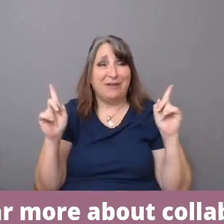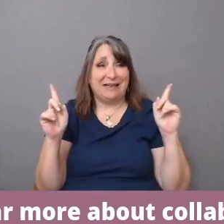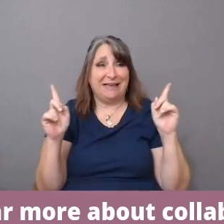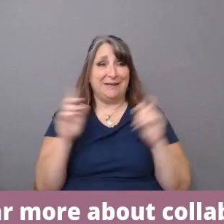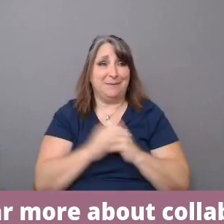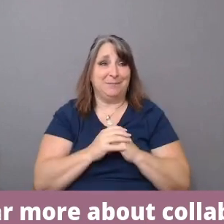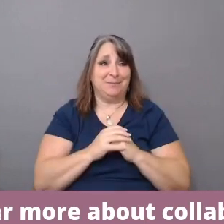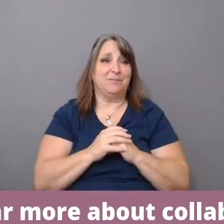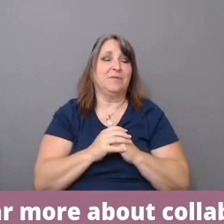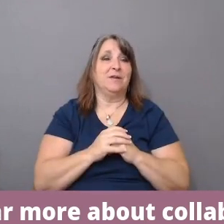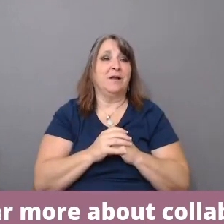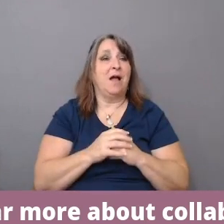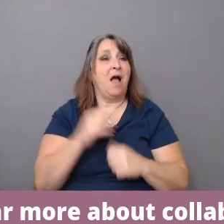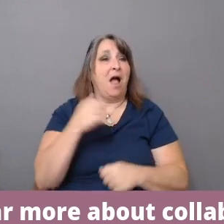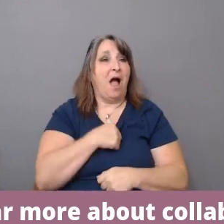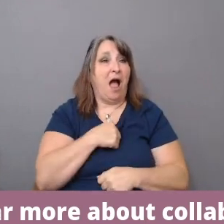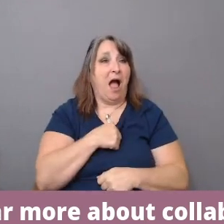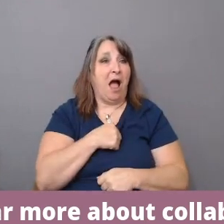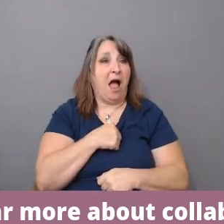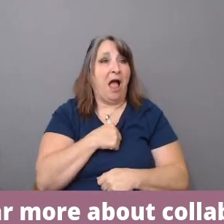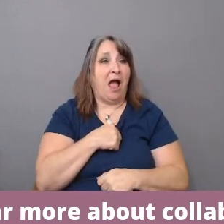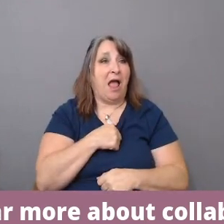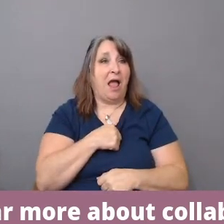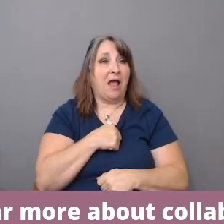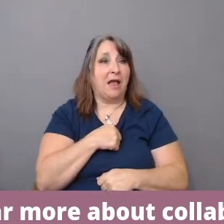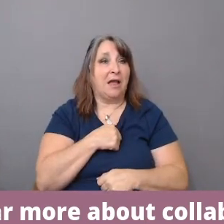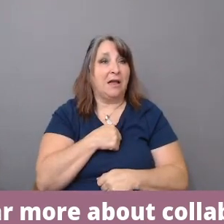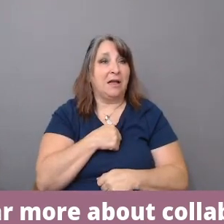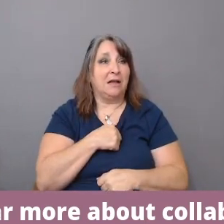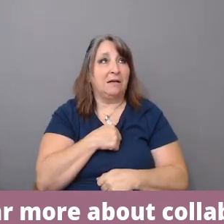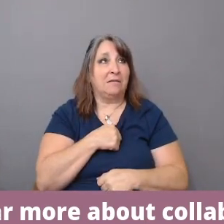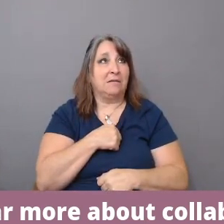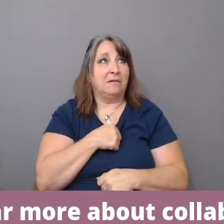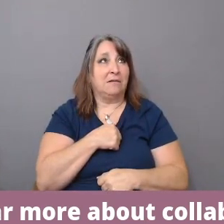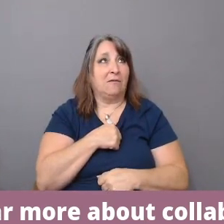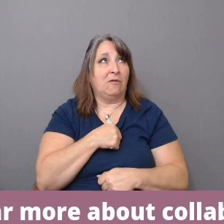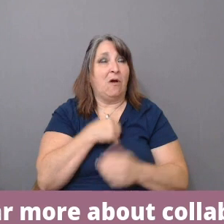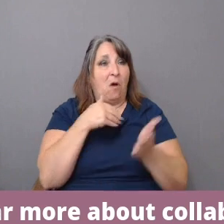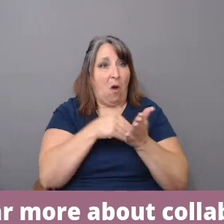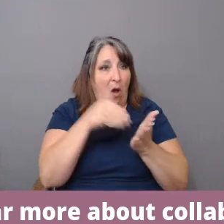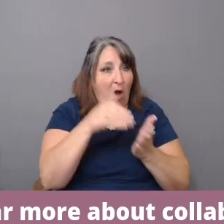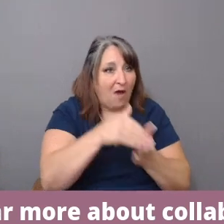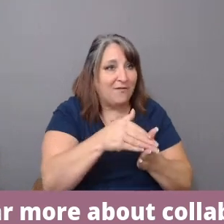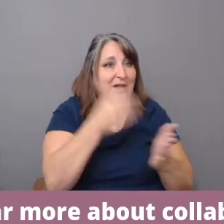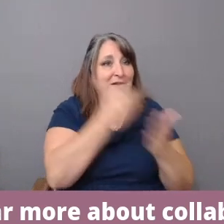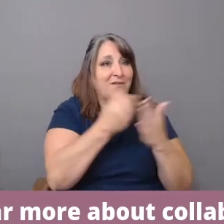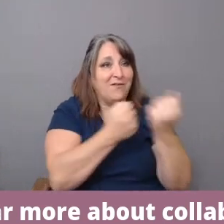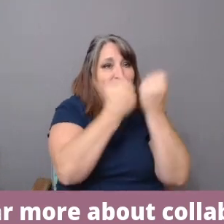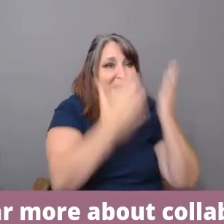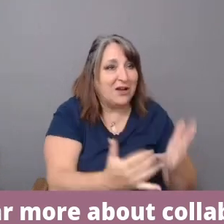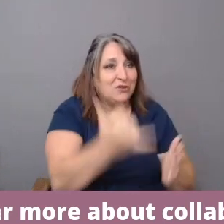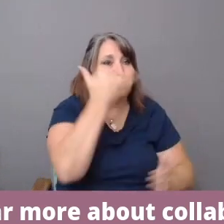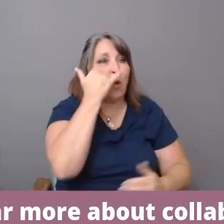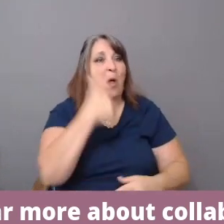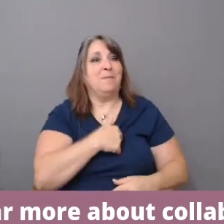I am called regularly by funders and teams,